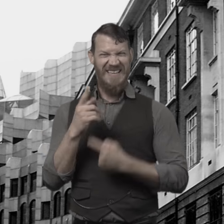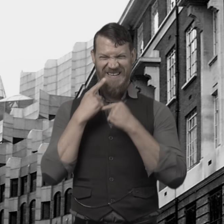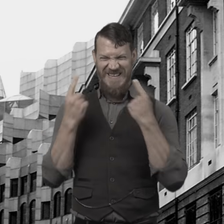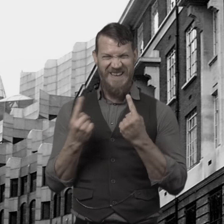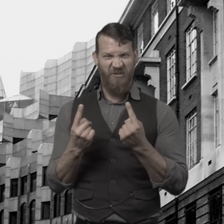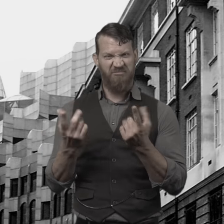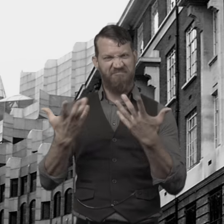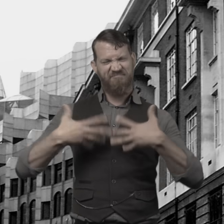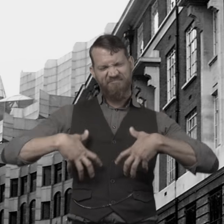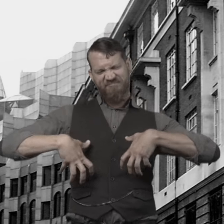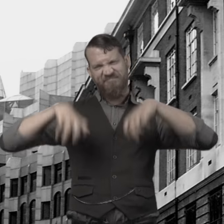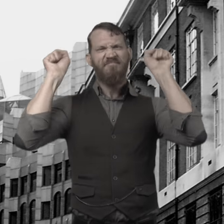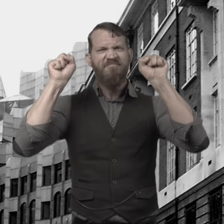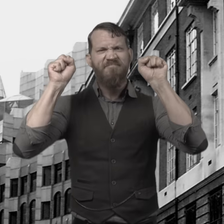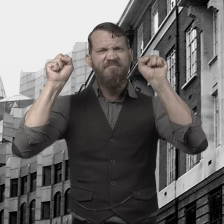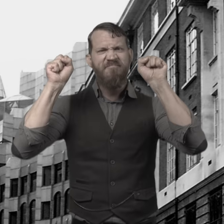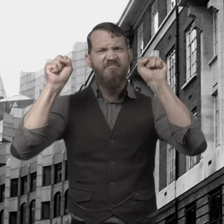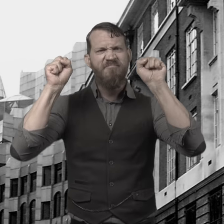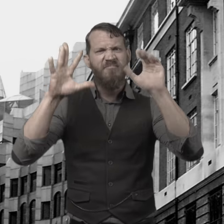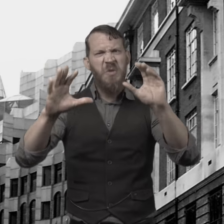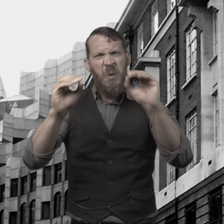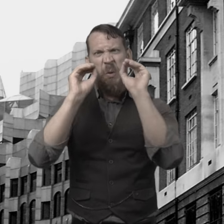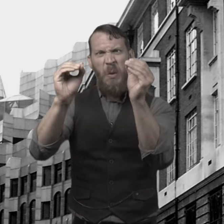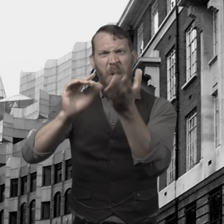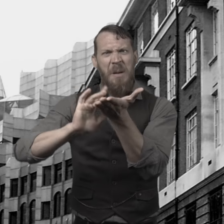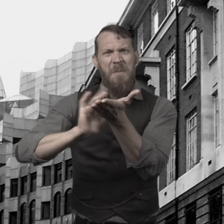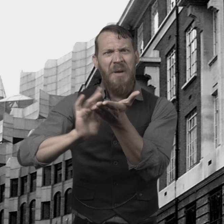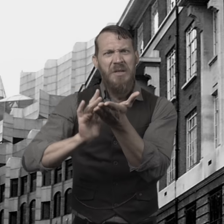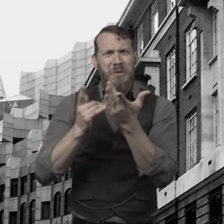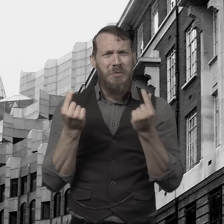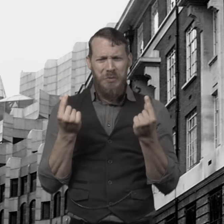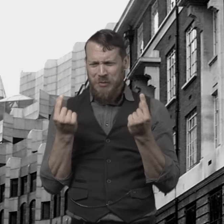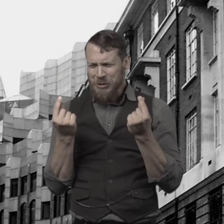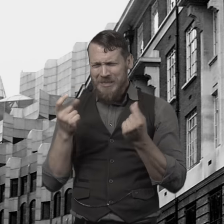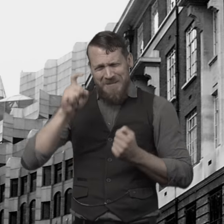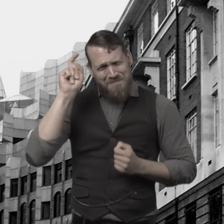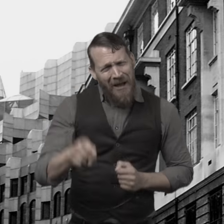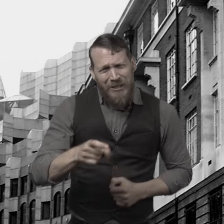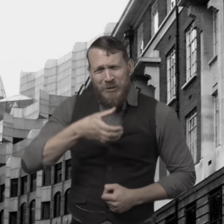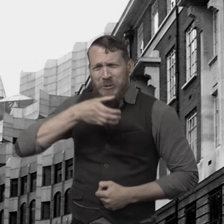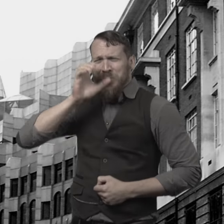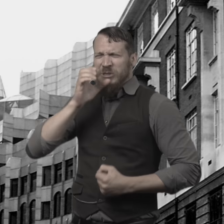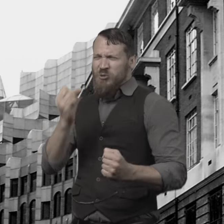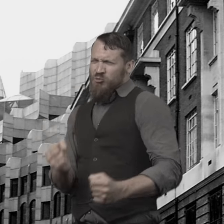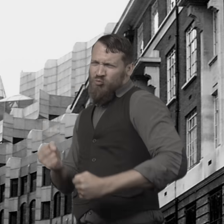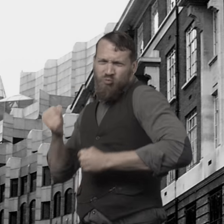Now, Dr. Jekyll worries that the evil will take over and without the medicine,